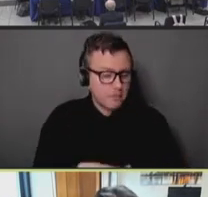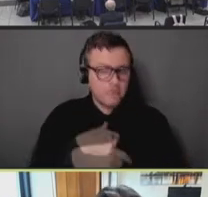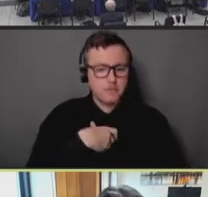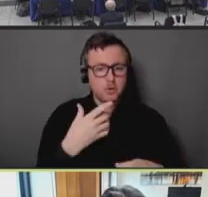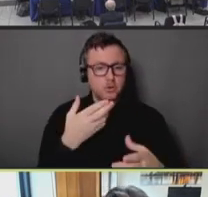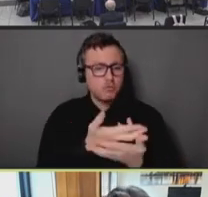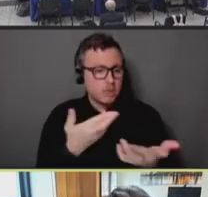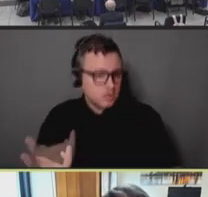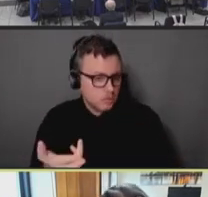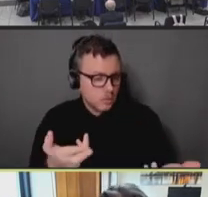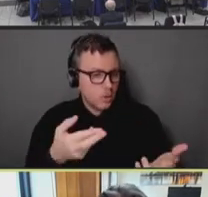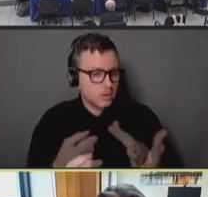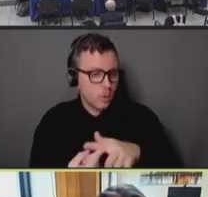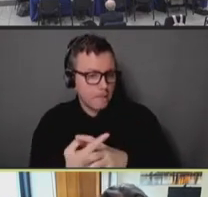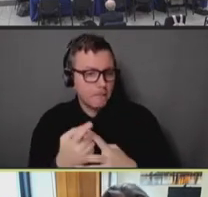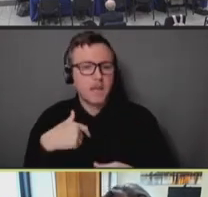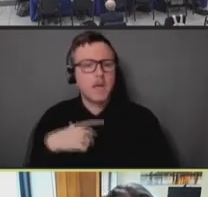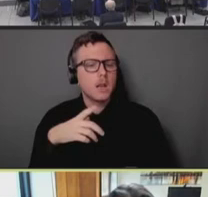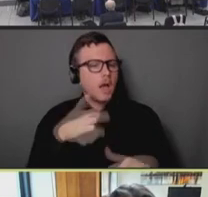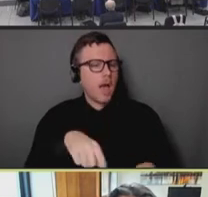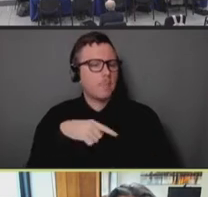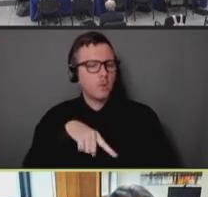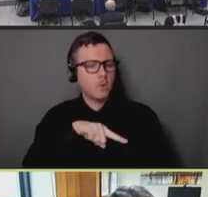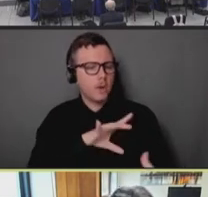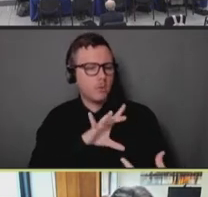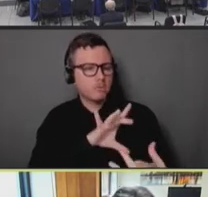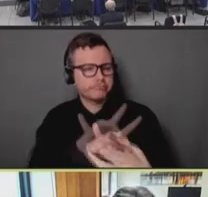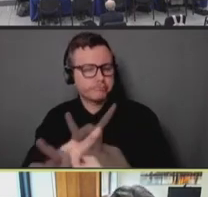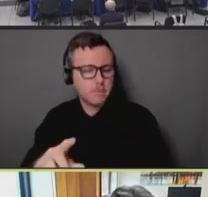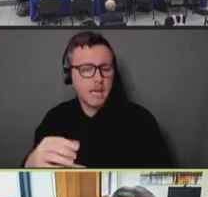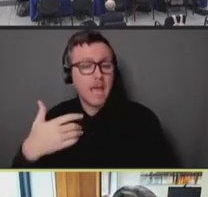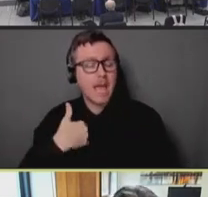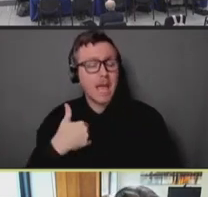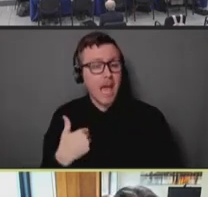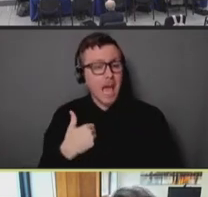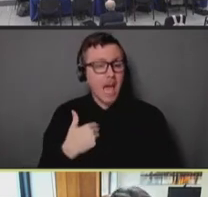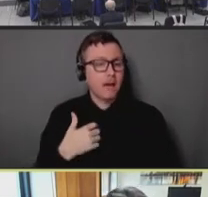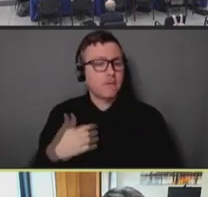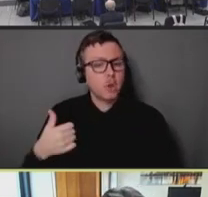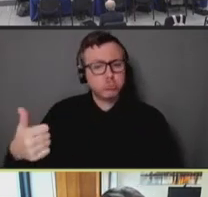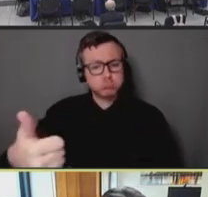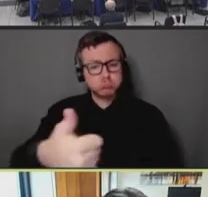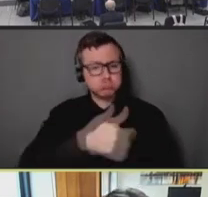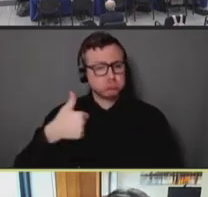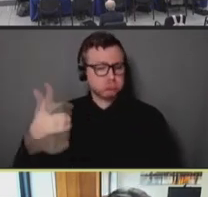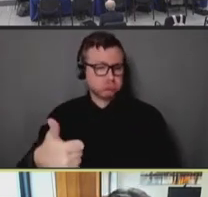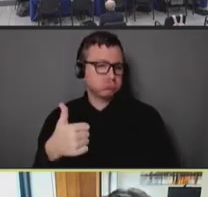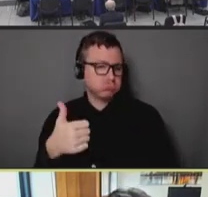with services, and even prepositioning mobile resources on site at these events. Next slide.